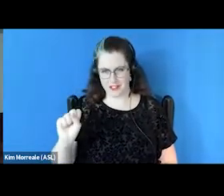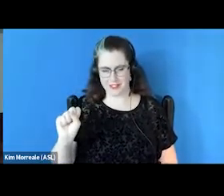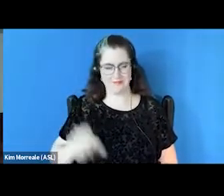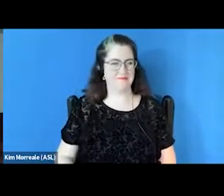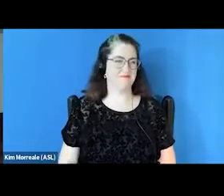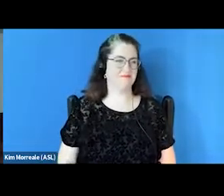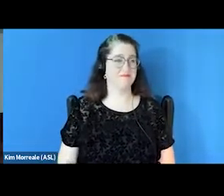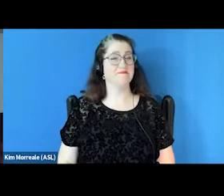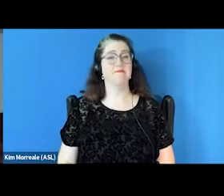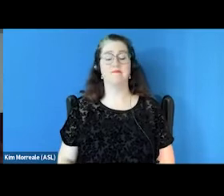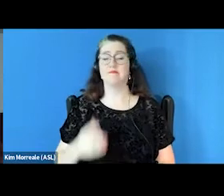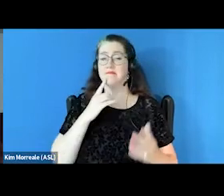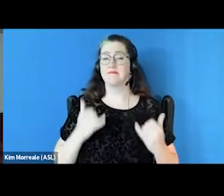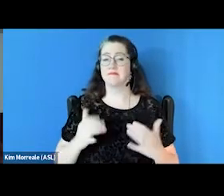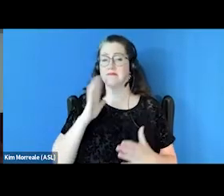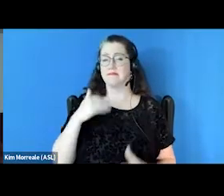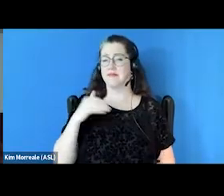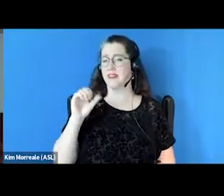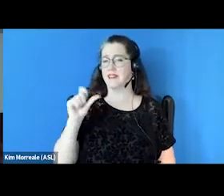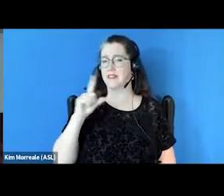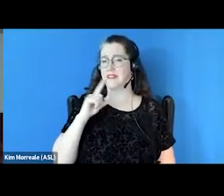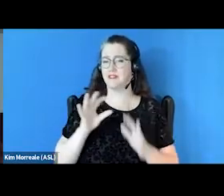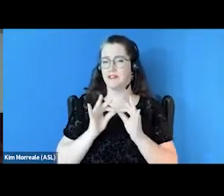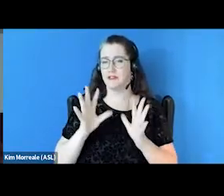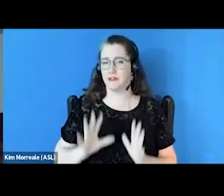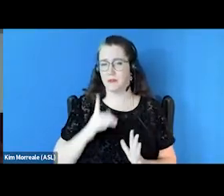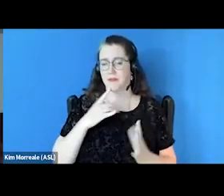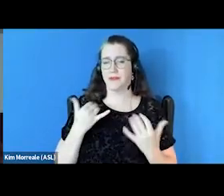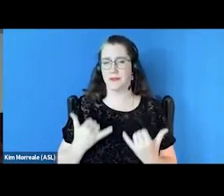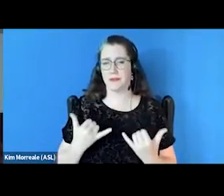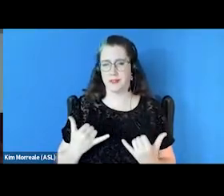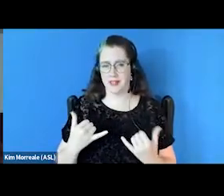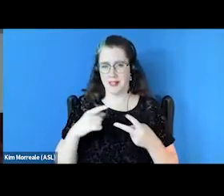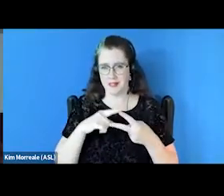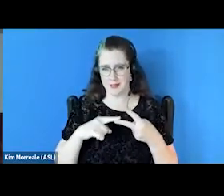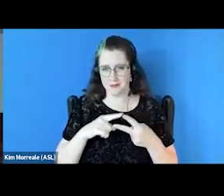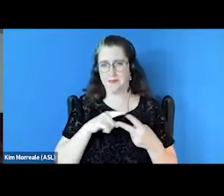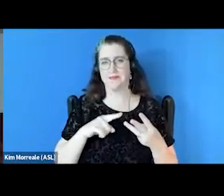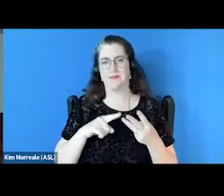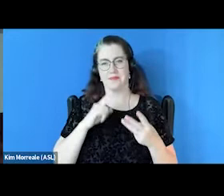So we do have our American Sign Language interpreters, as well as live captioning here today.